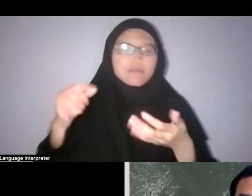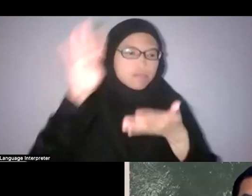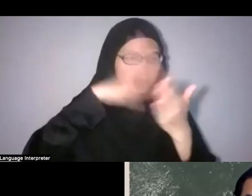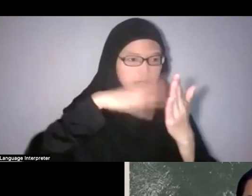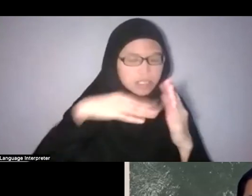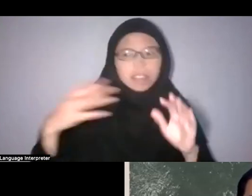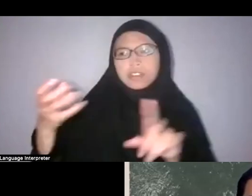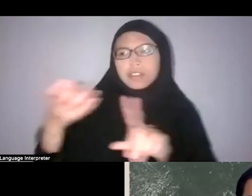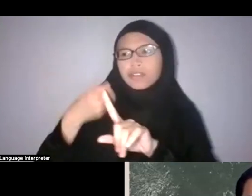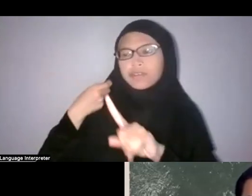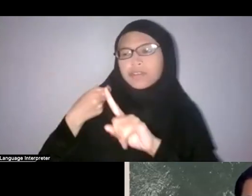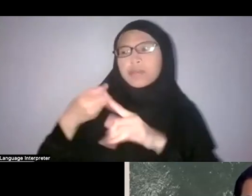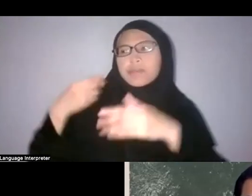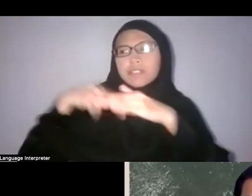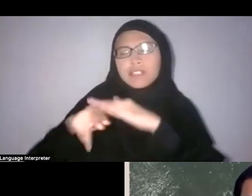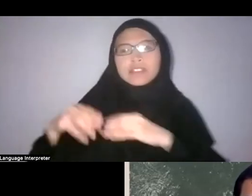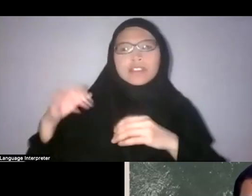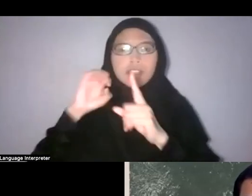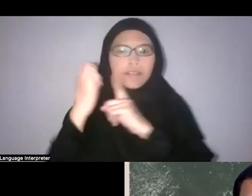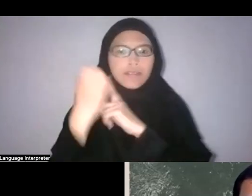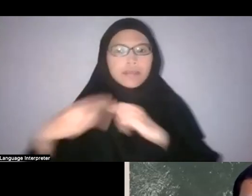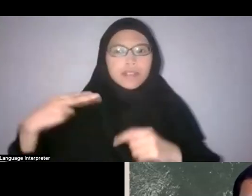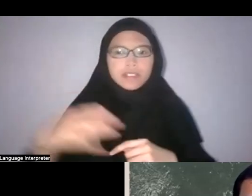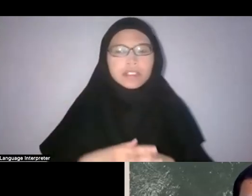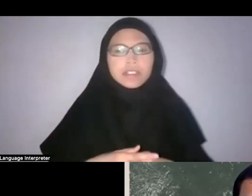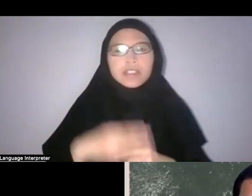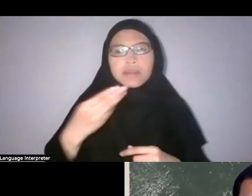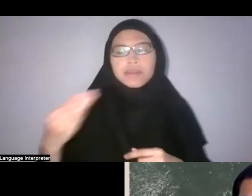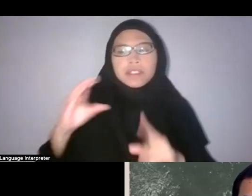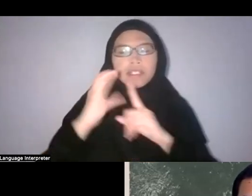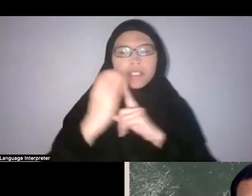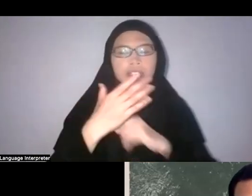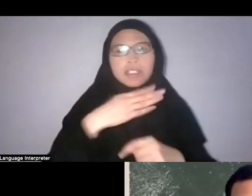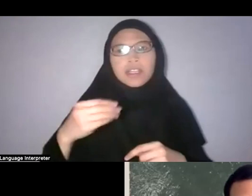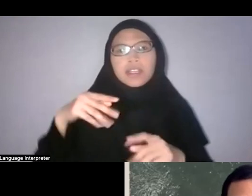material culture and post-colonialism in Singapore and Southeast Asia.